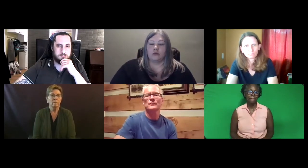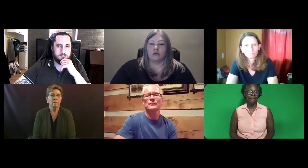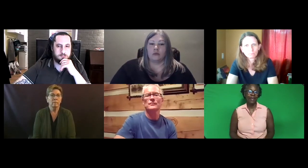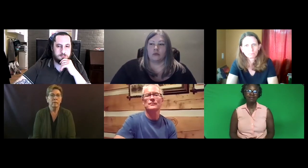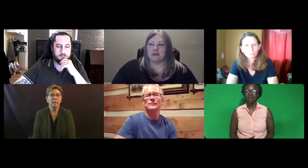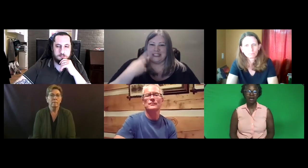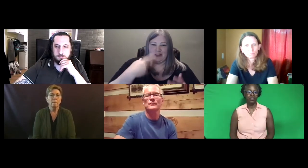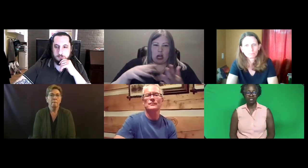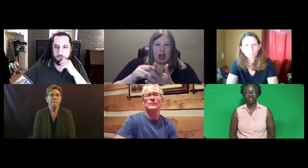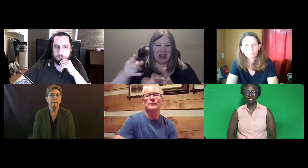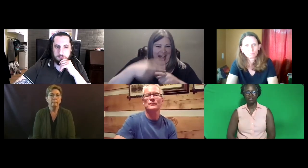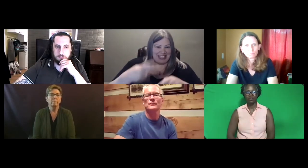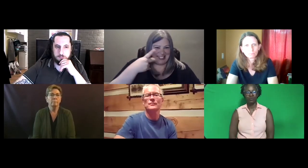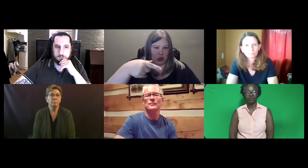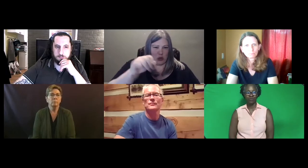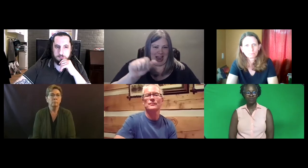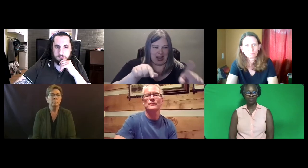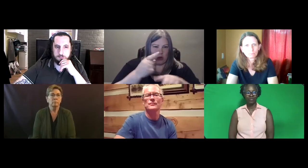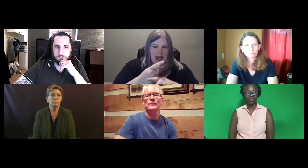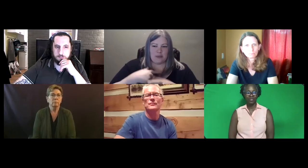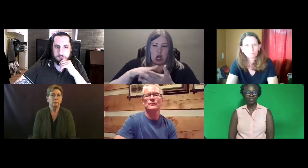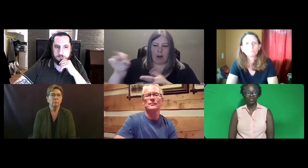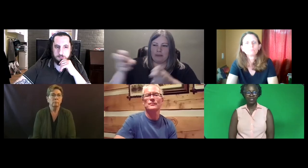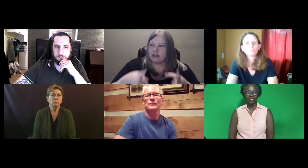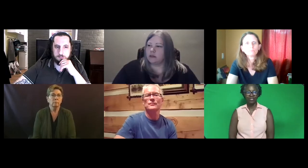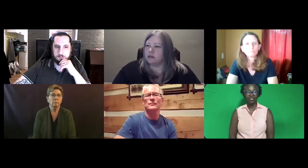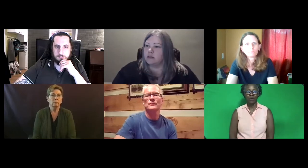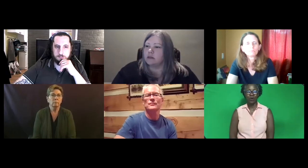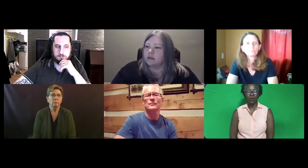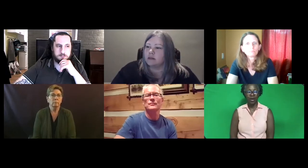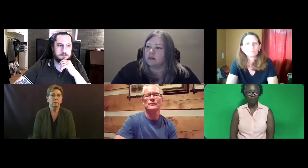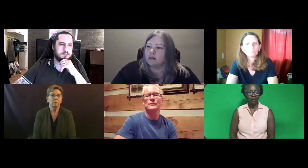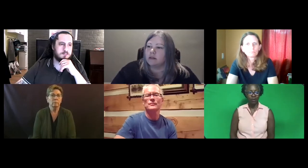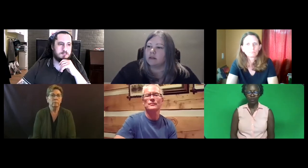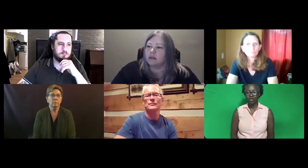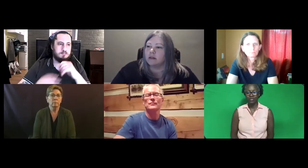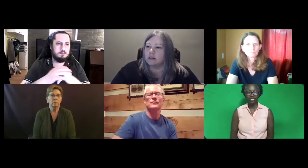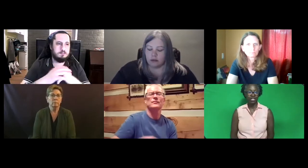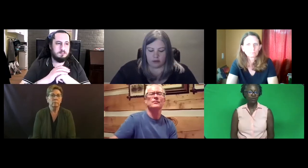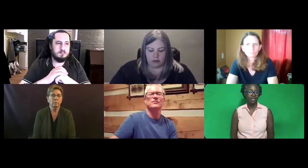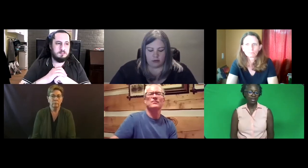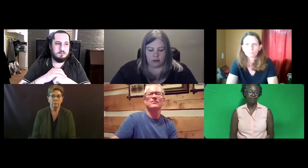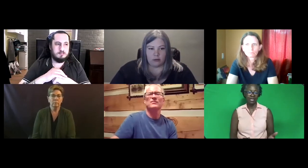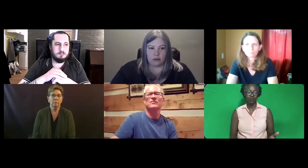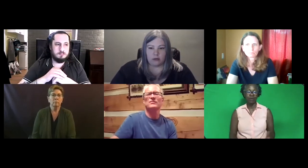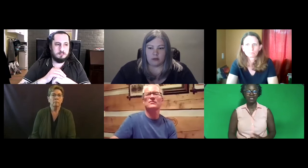up? Not just CEUs . So I don't know if you can all see the Q&A but that's where I'm taking